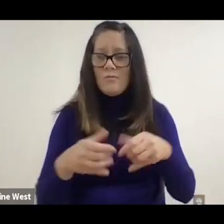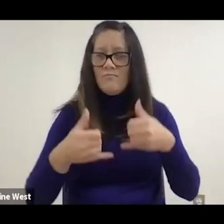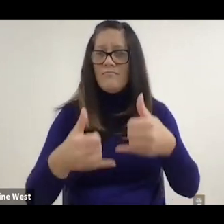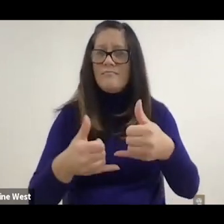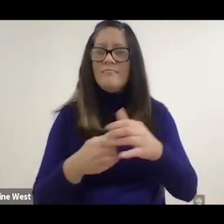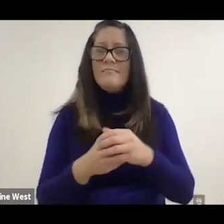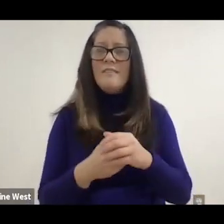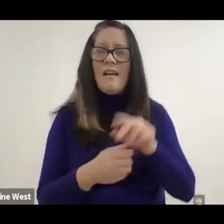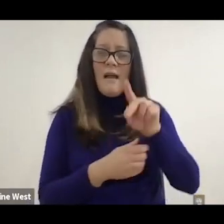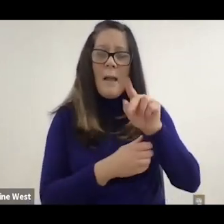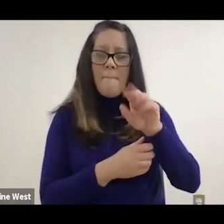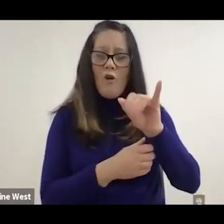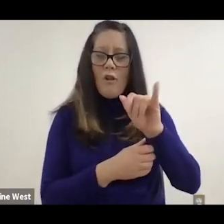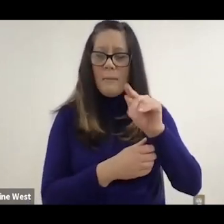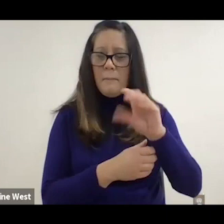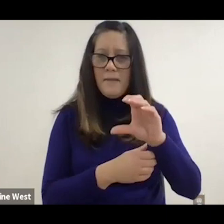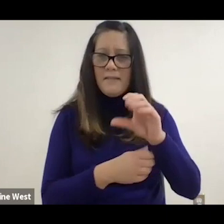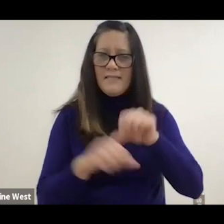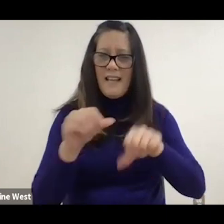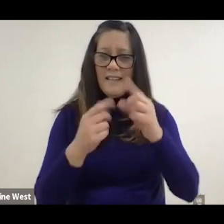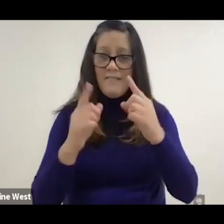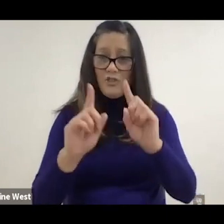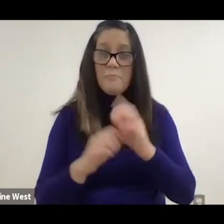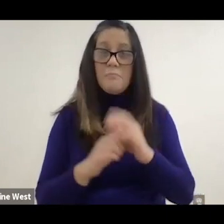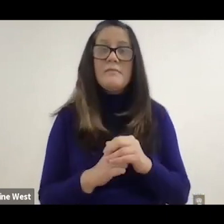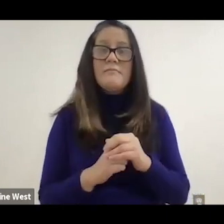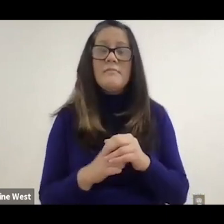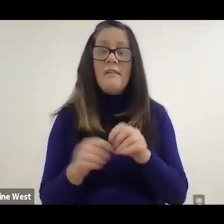Achievement Award. In 2014, USO on point featured Doctor